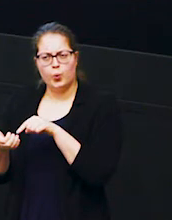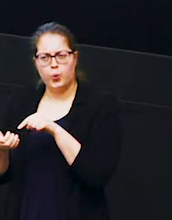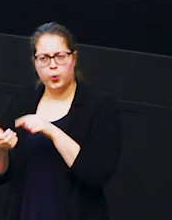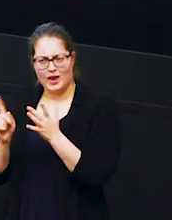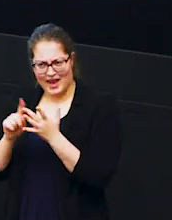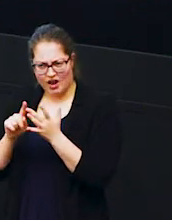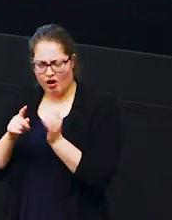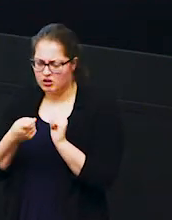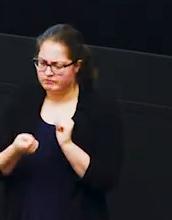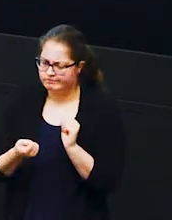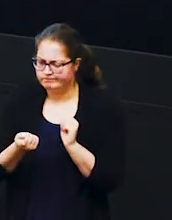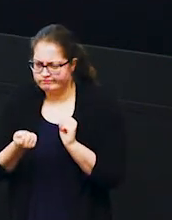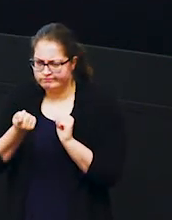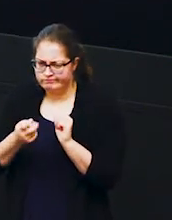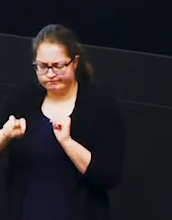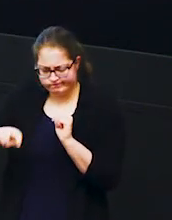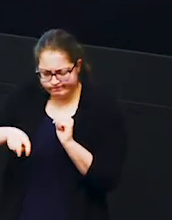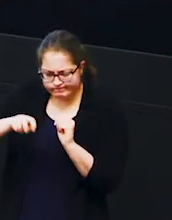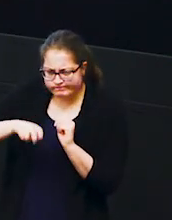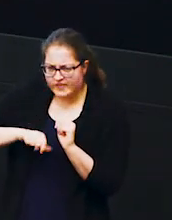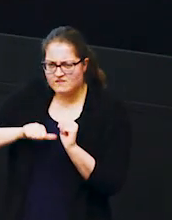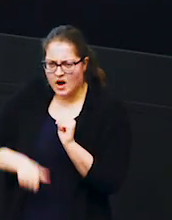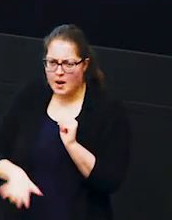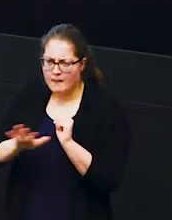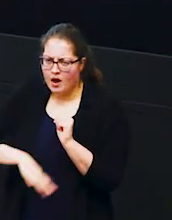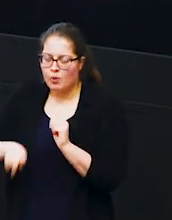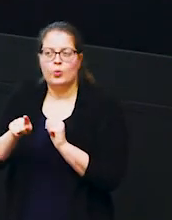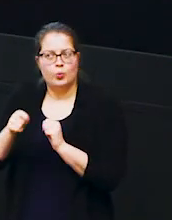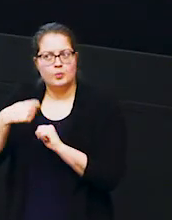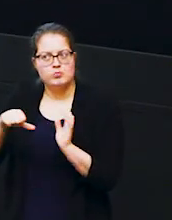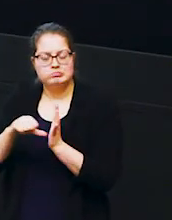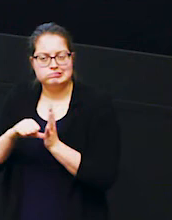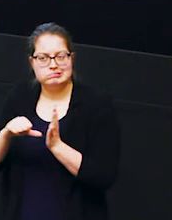towards the farmland and they knew that that was going to cause trouble if ingarni went to the